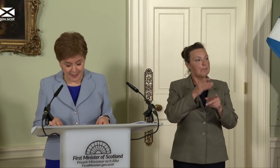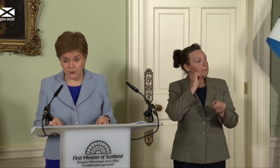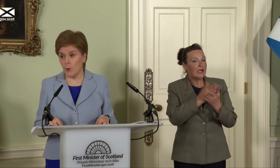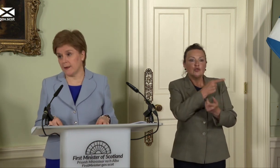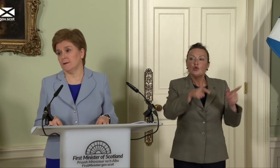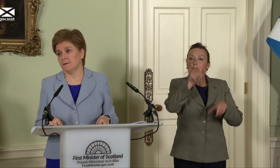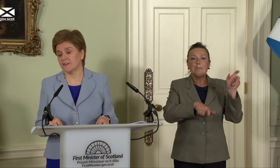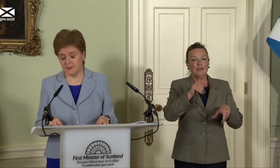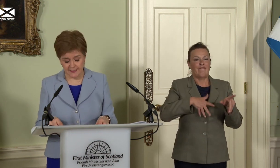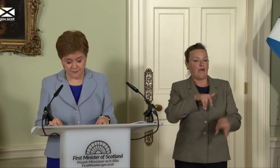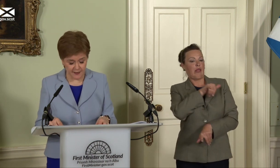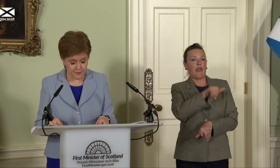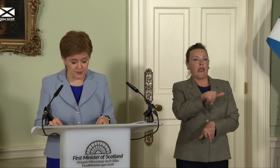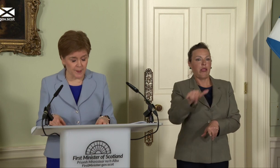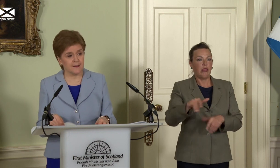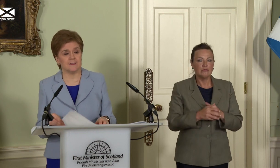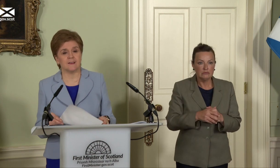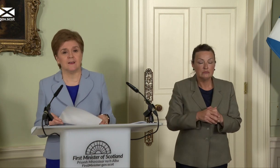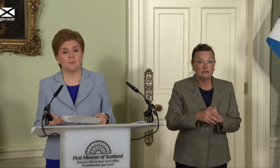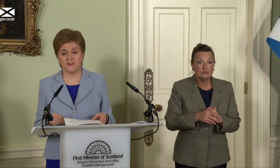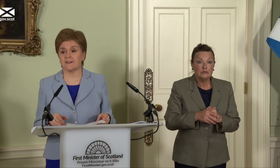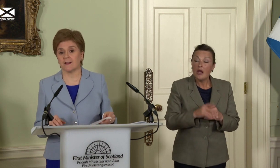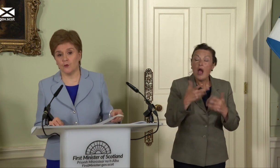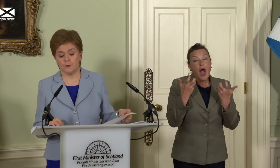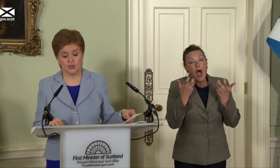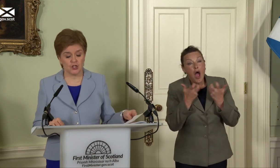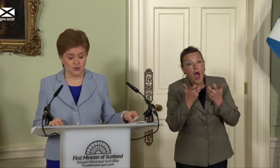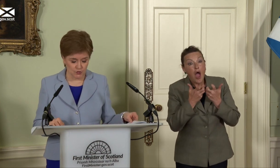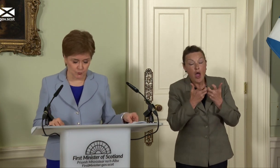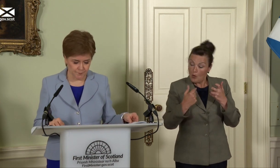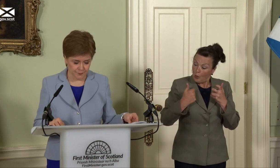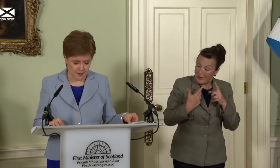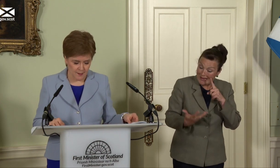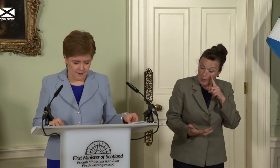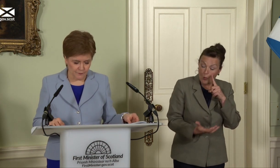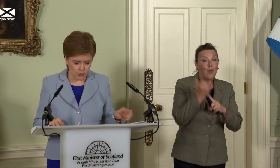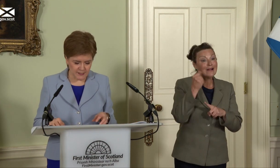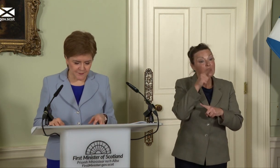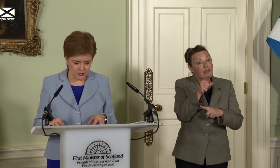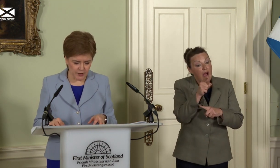and win the substantive case for independence mustn’t allow them do so. Of course, if this UK